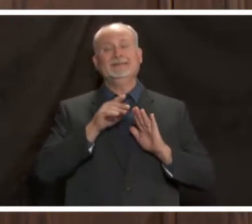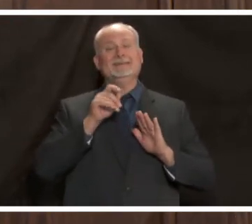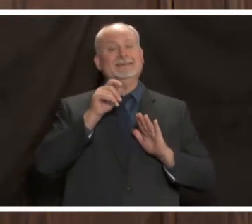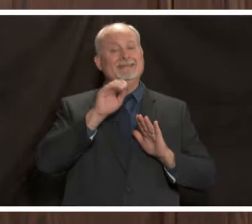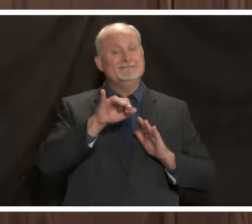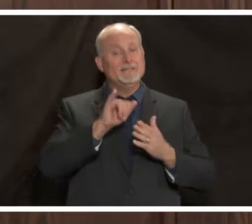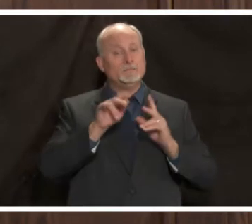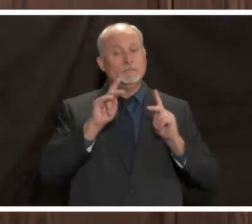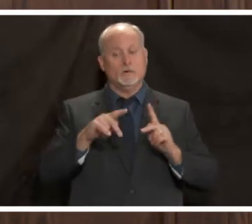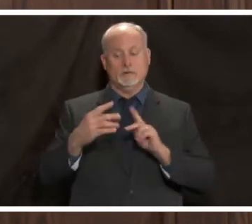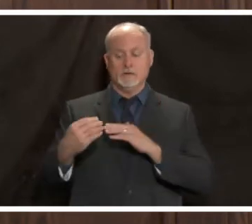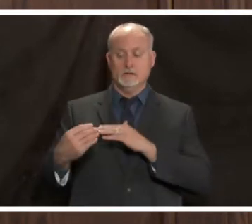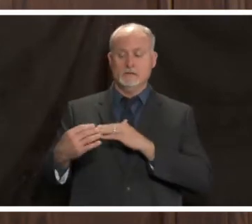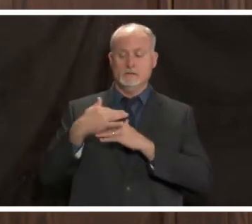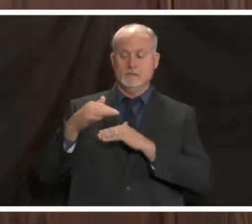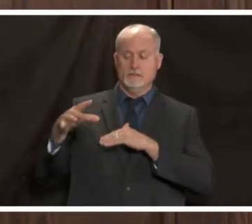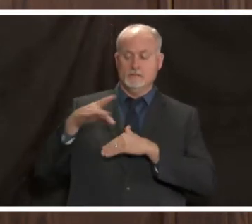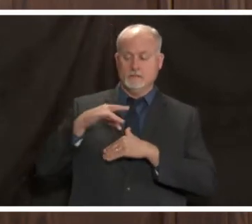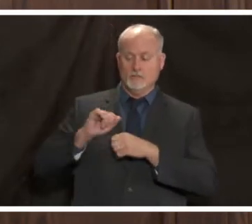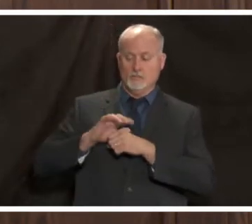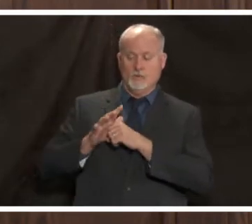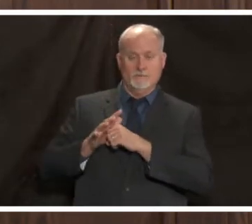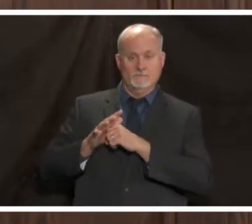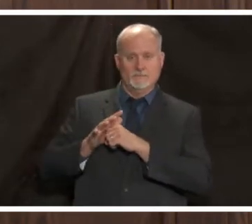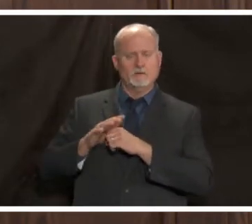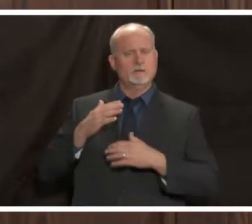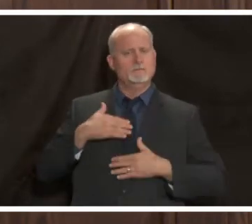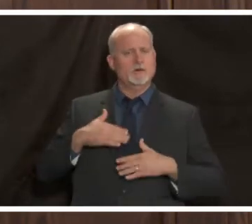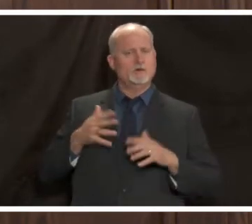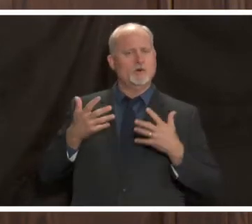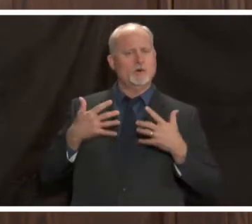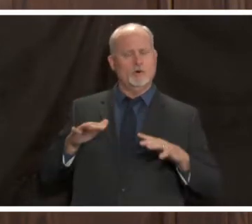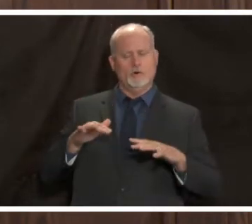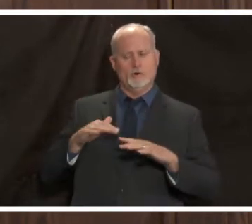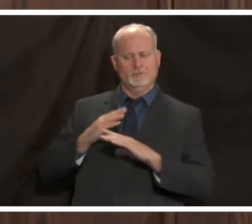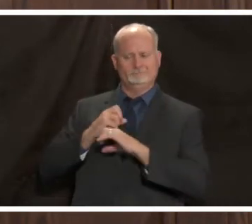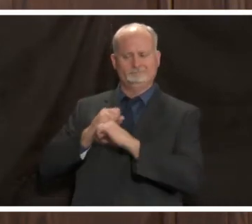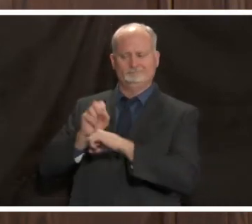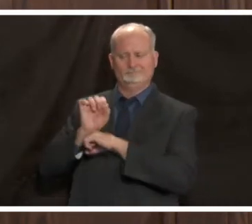becomes exposed to the real thing to the virus the immune system is armed and ready and can